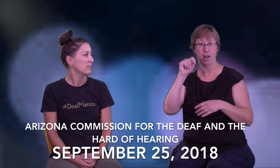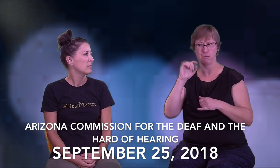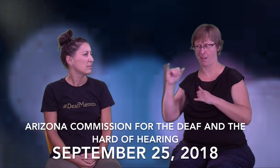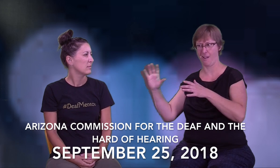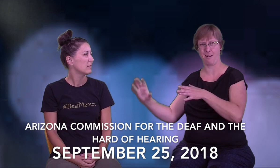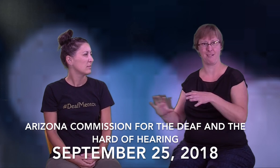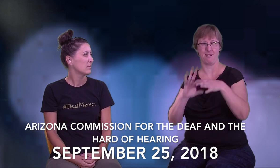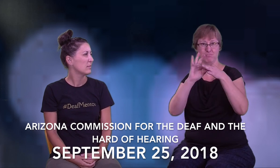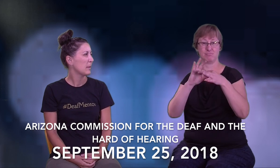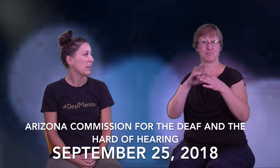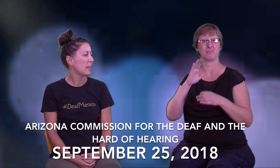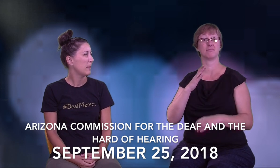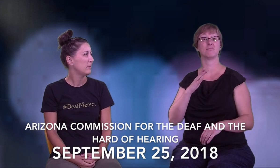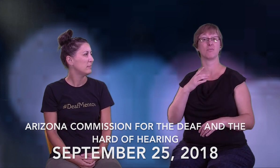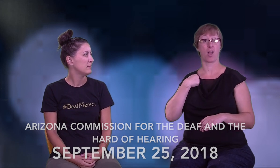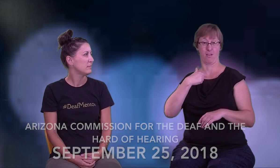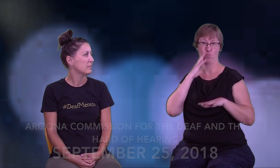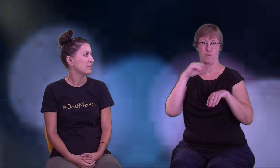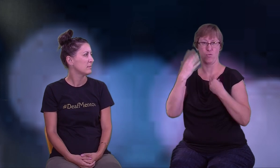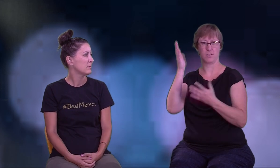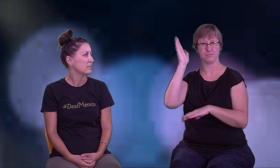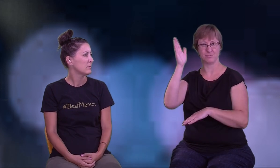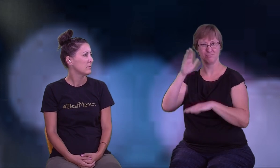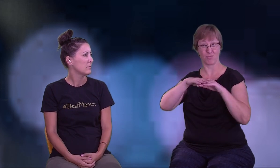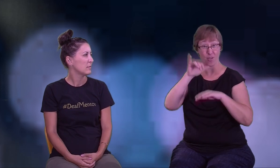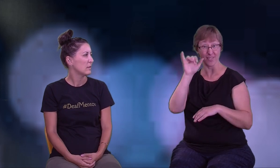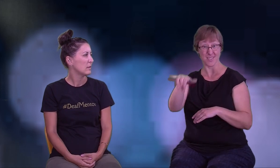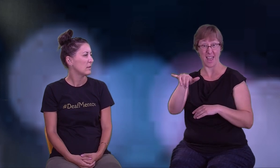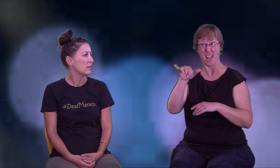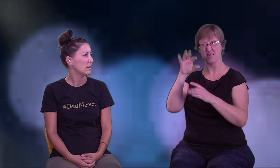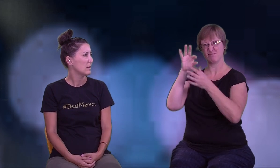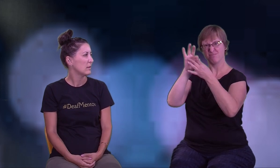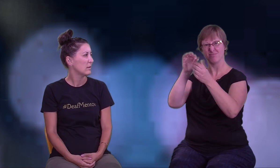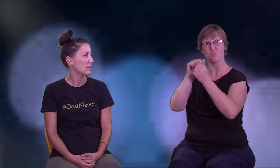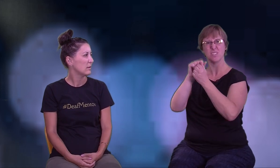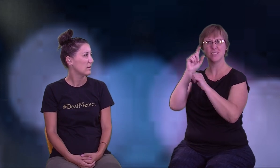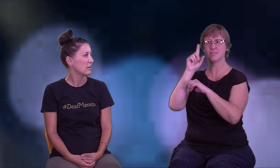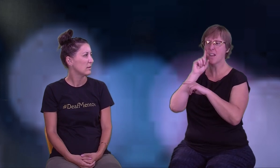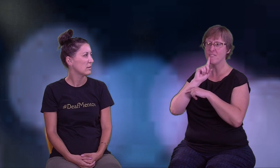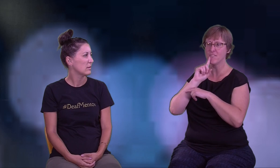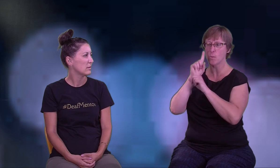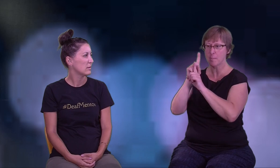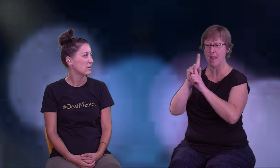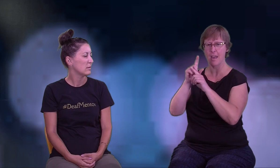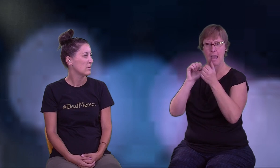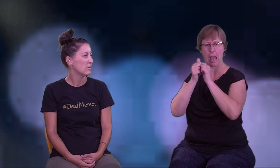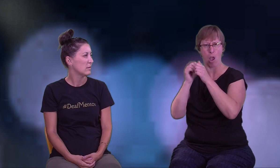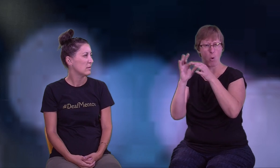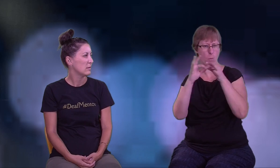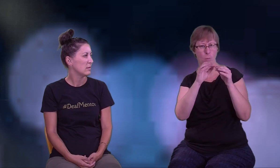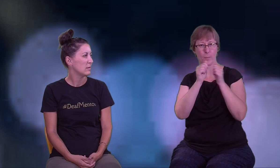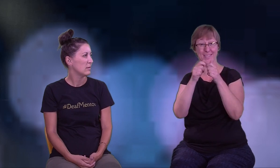the last week of September, Arizona Commission for the Deaf and Hard of Hearing will have different events, I'll be there presenting about the